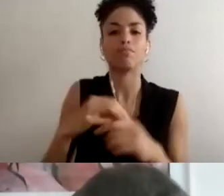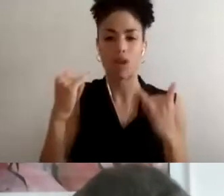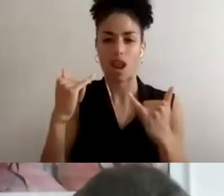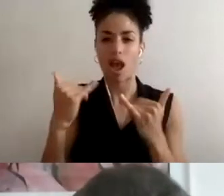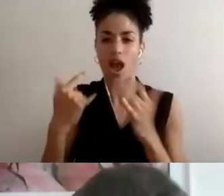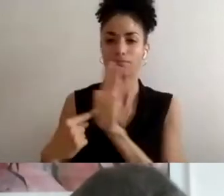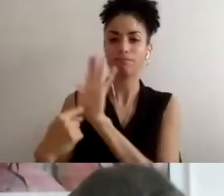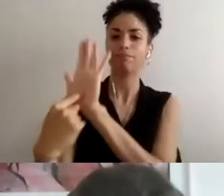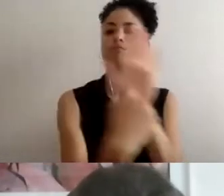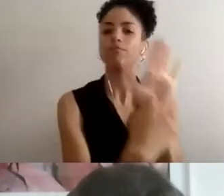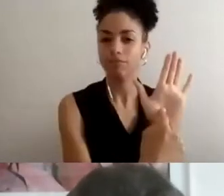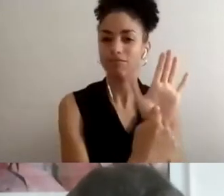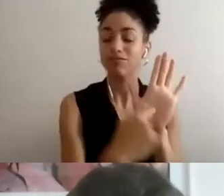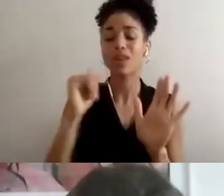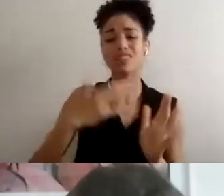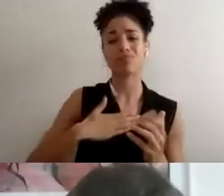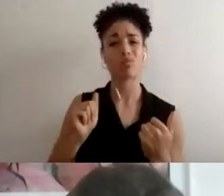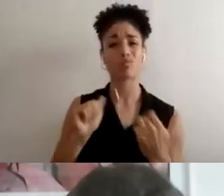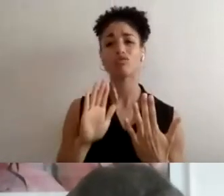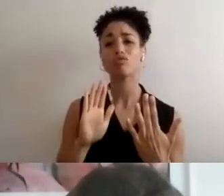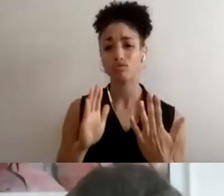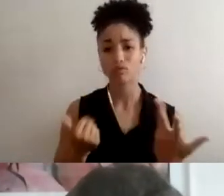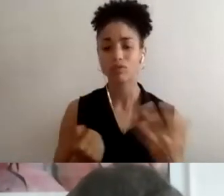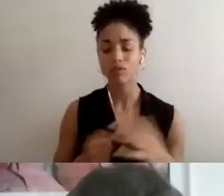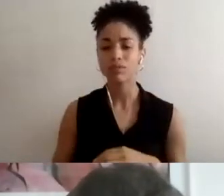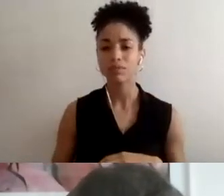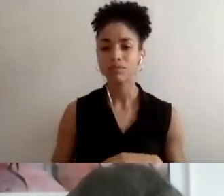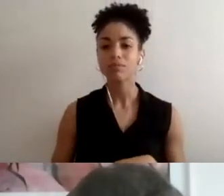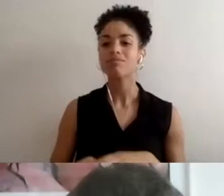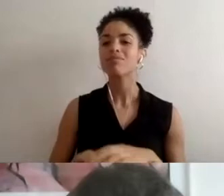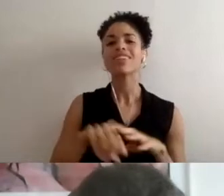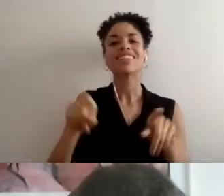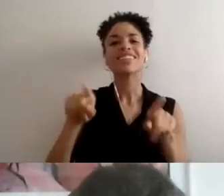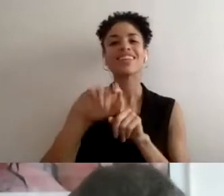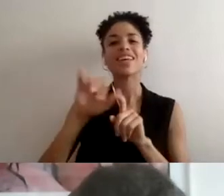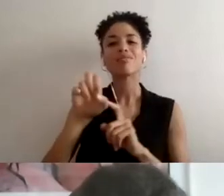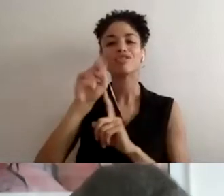approach my work. And again like Jerron said, this idea of welcoming is